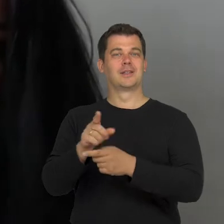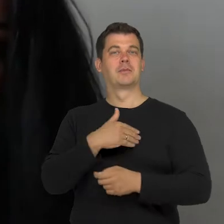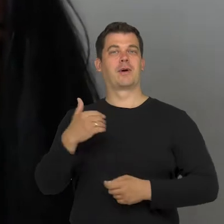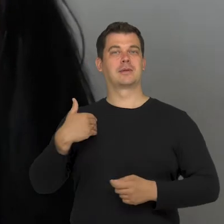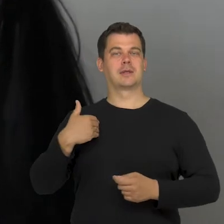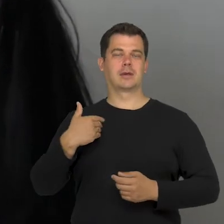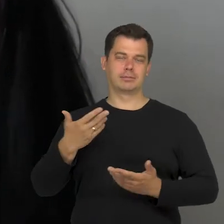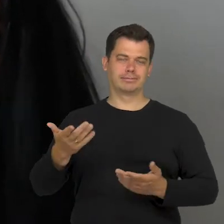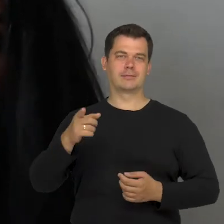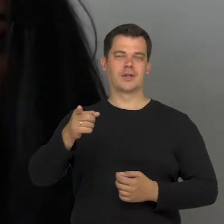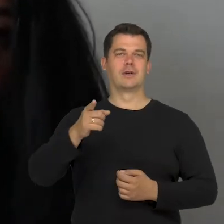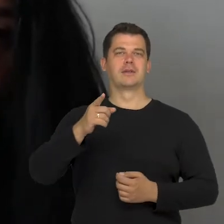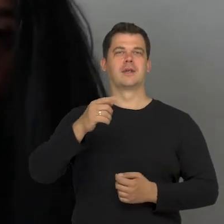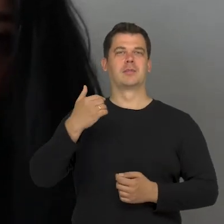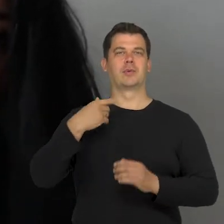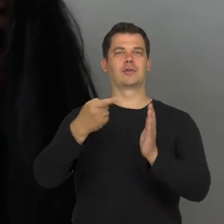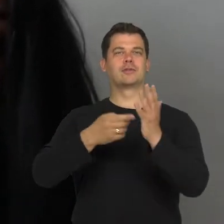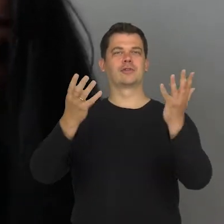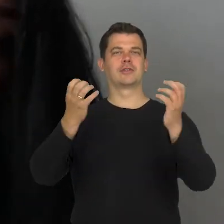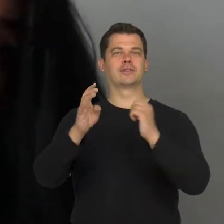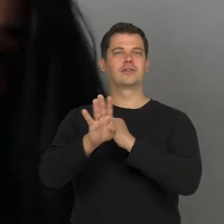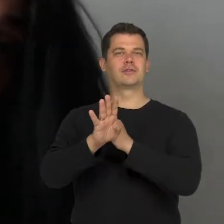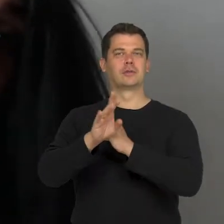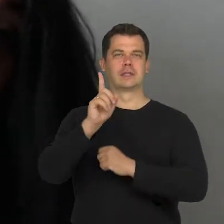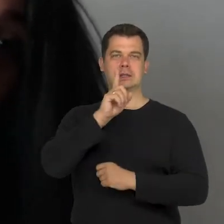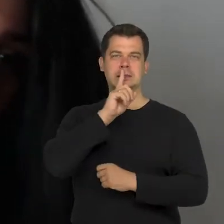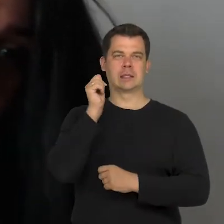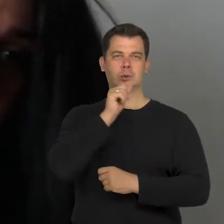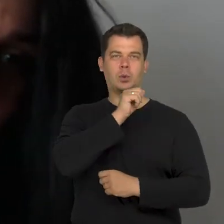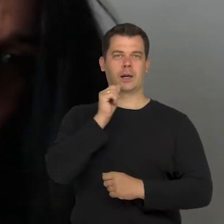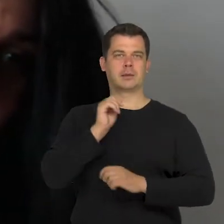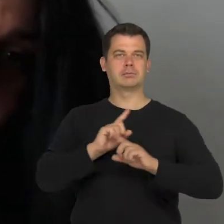The censorship in the 90's, which introduced those new images